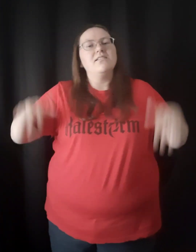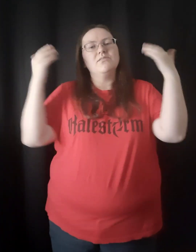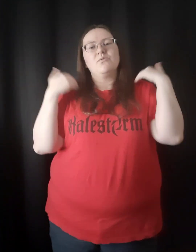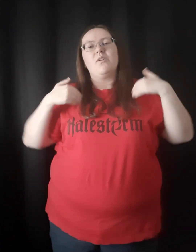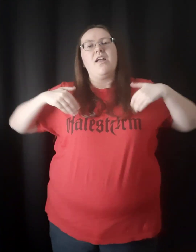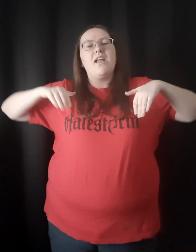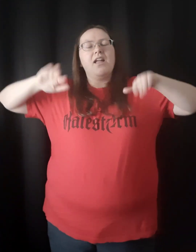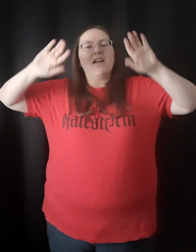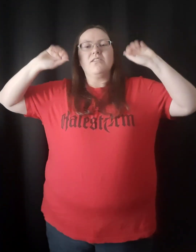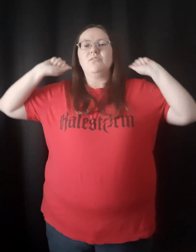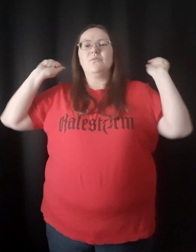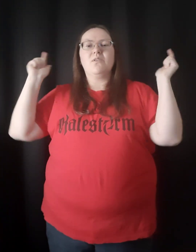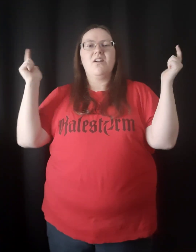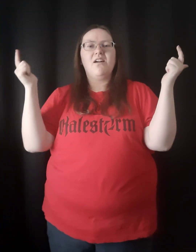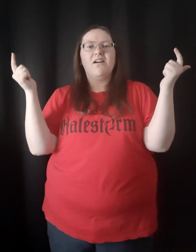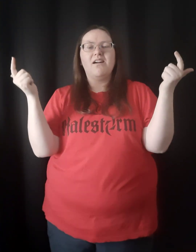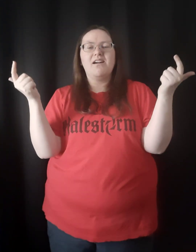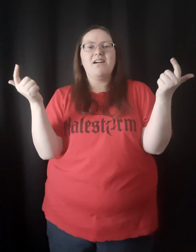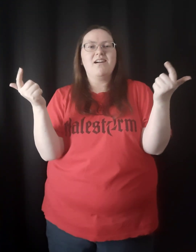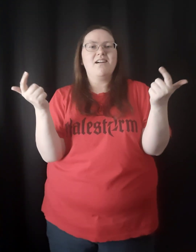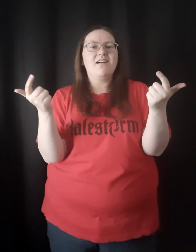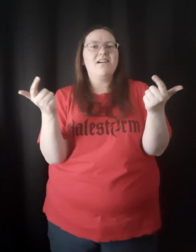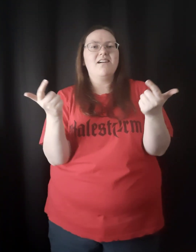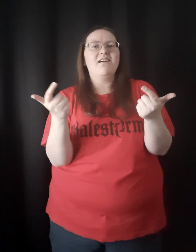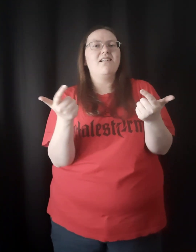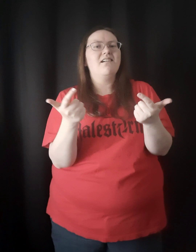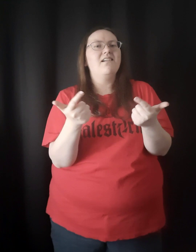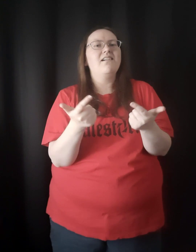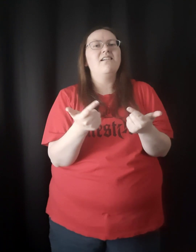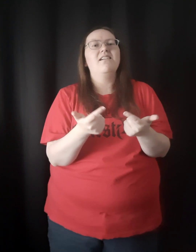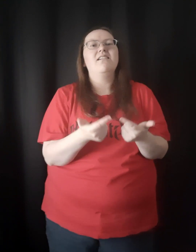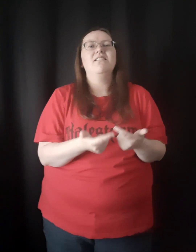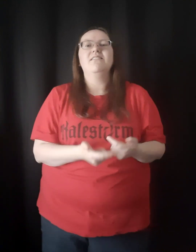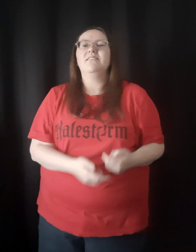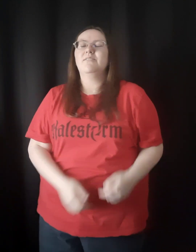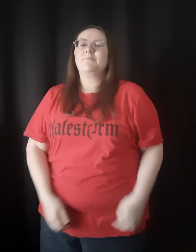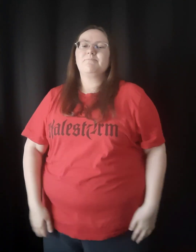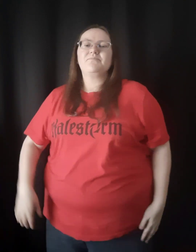As I surrender all